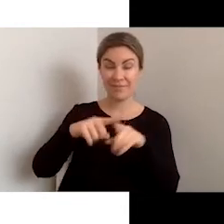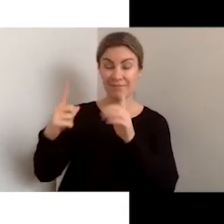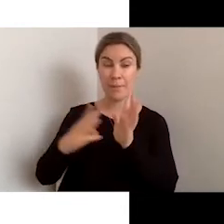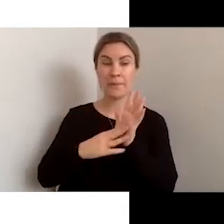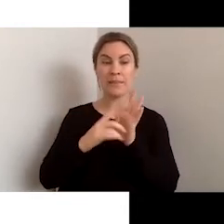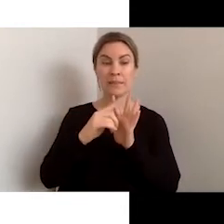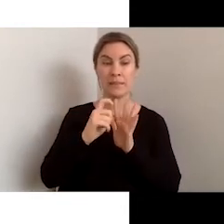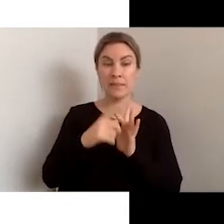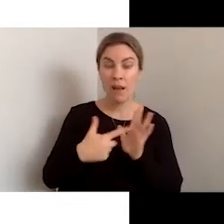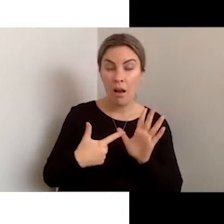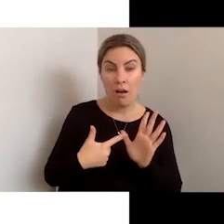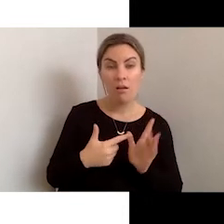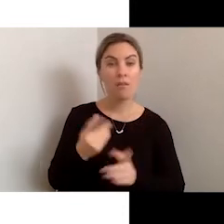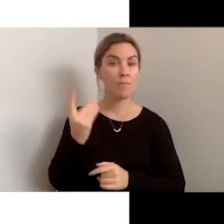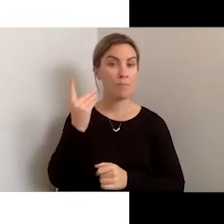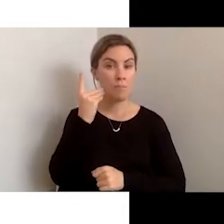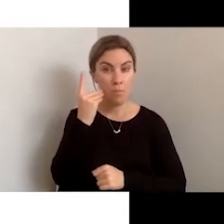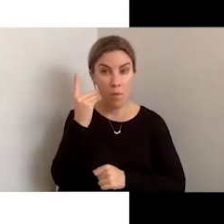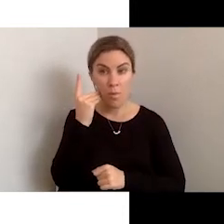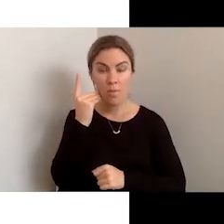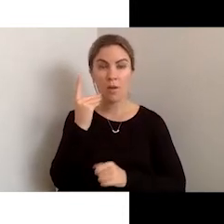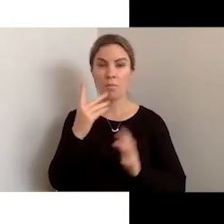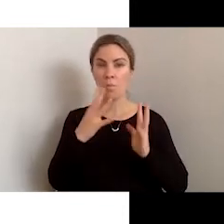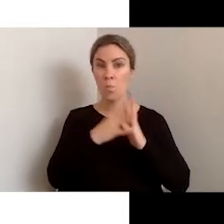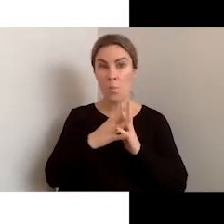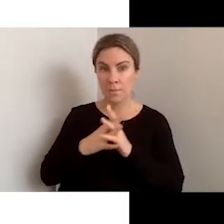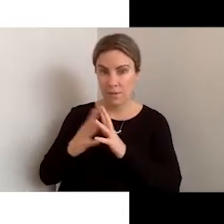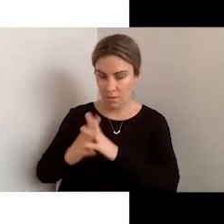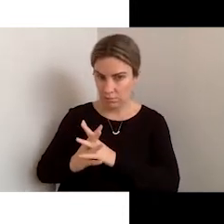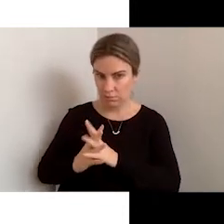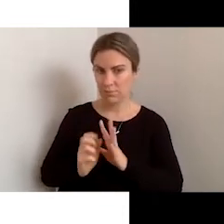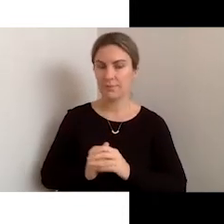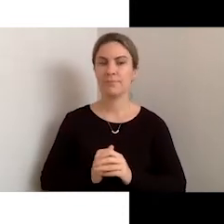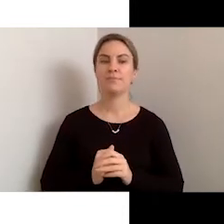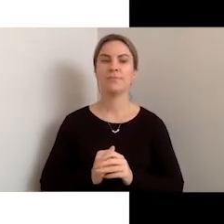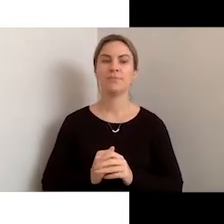WCAG also can be applied to